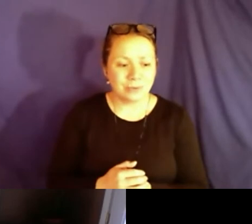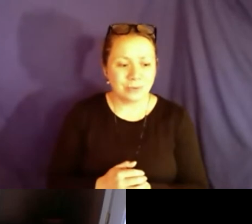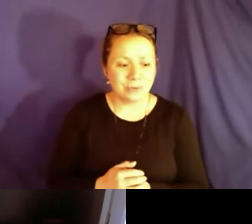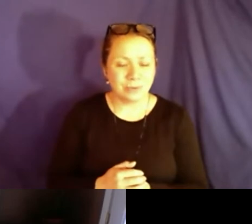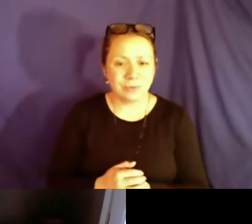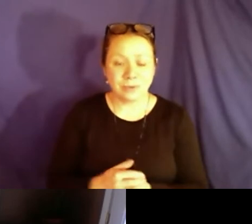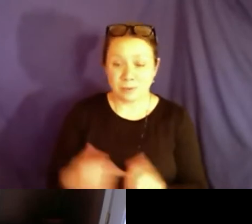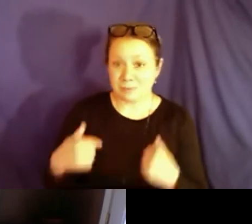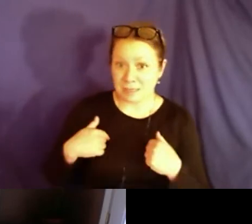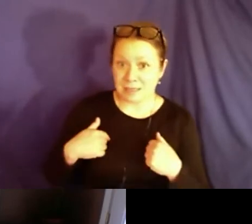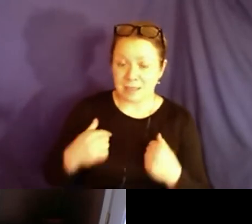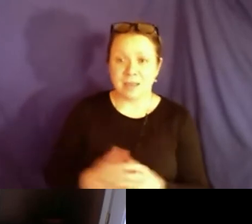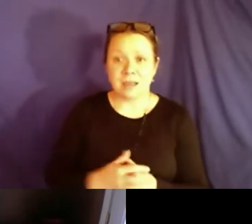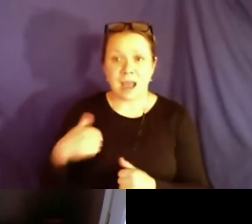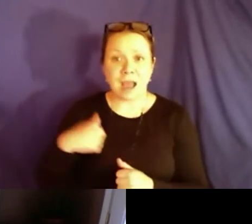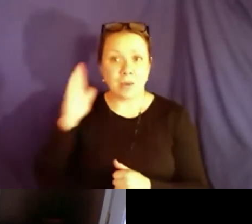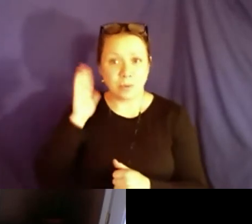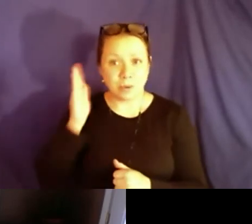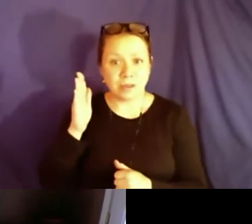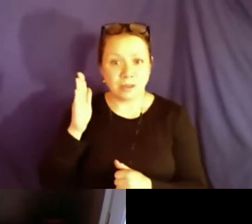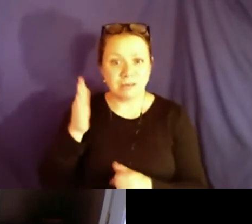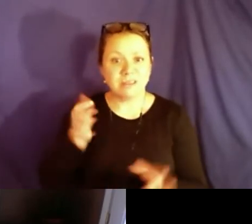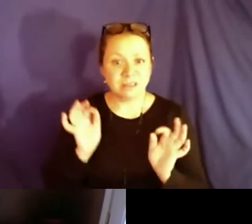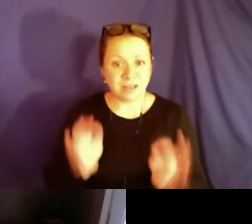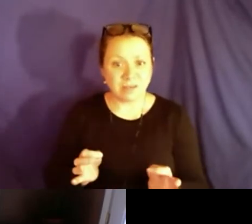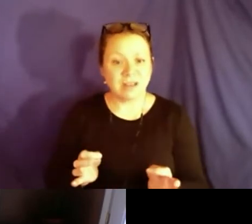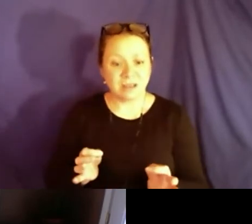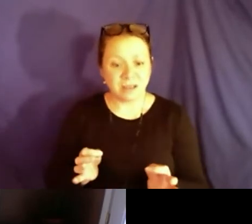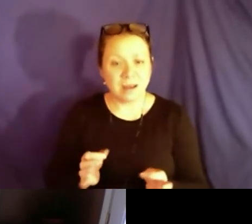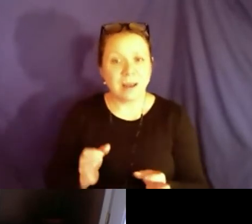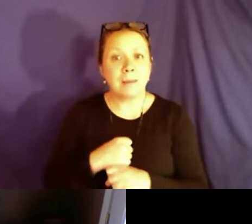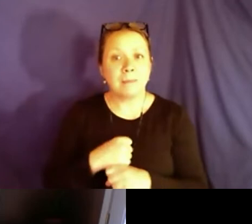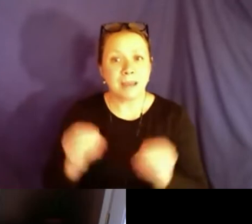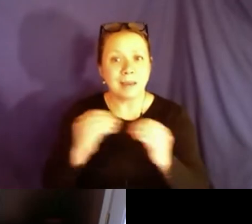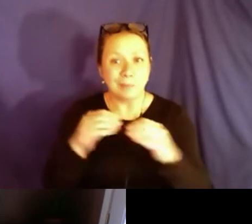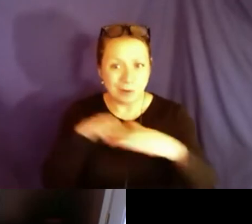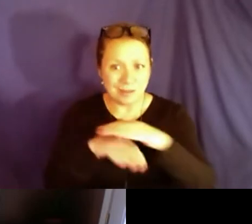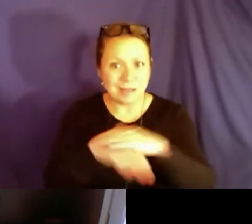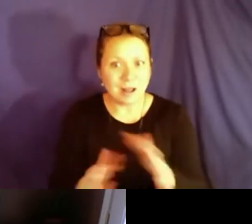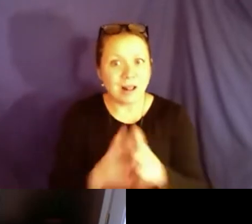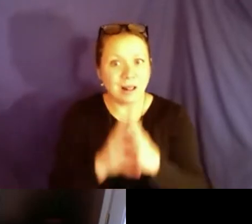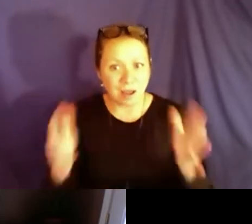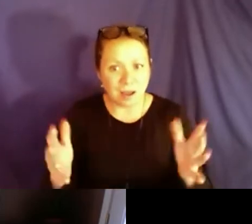we give you the chance, what would you do? >>